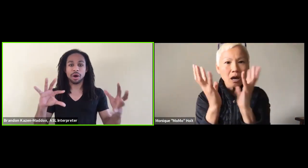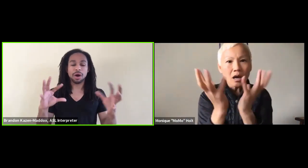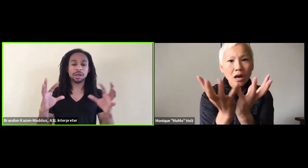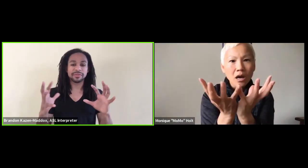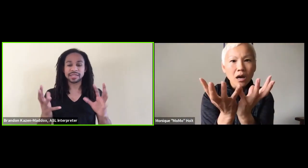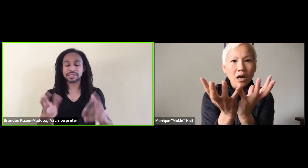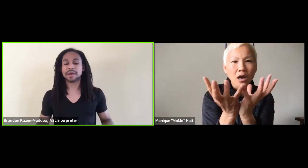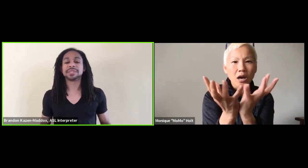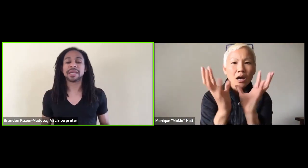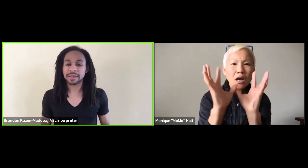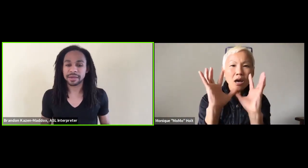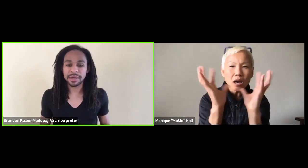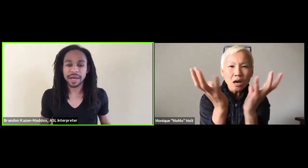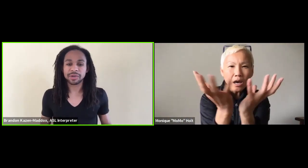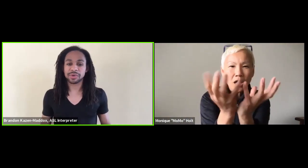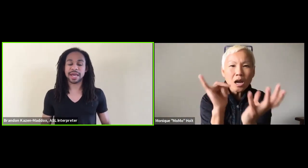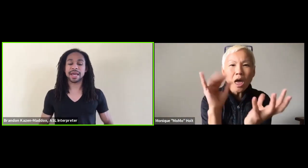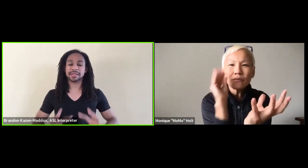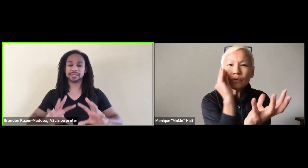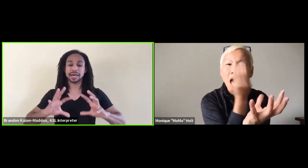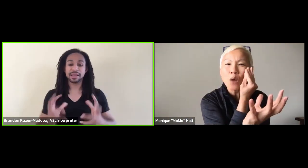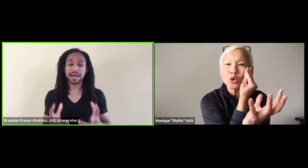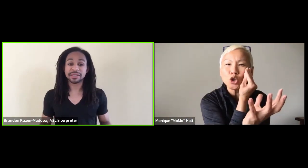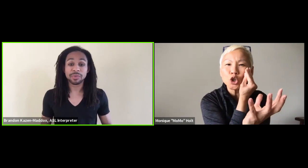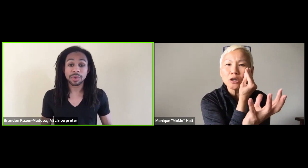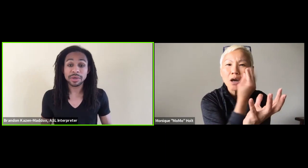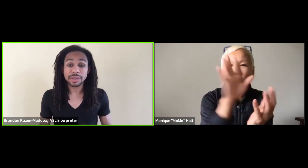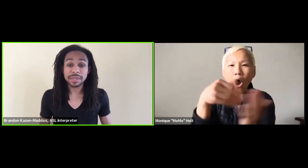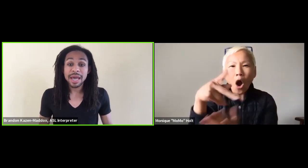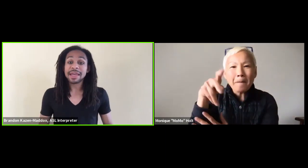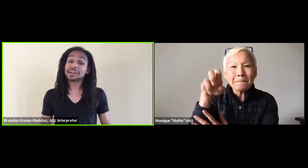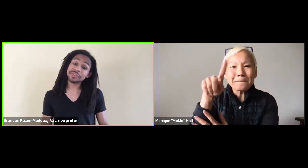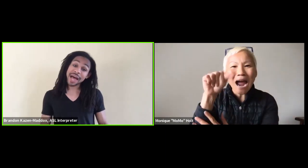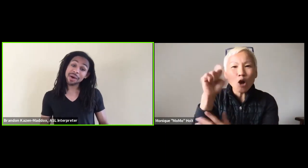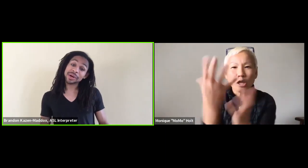which means that all of us come together and create a collective world,